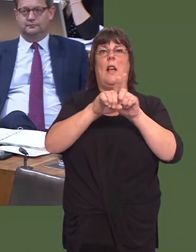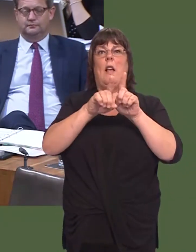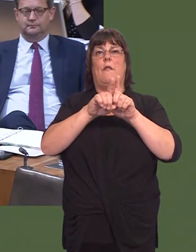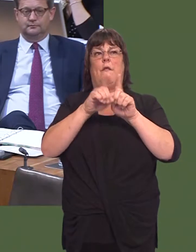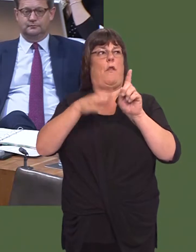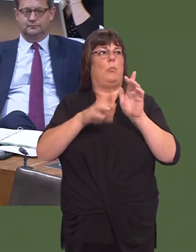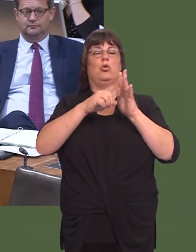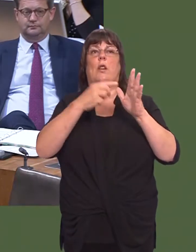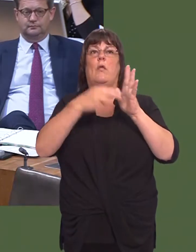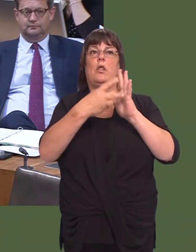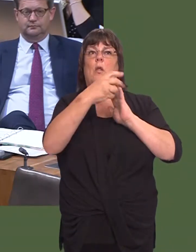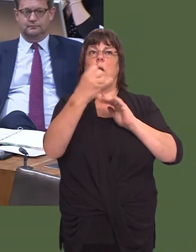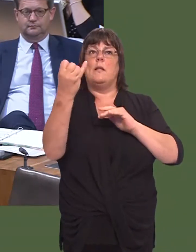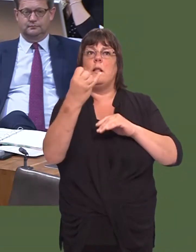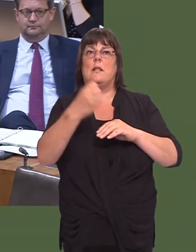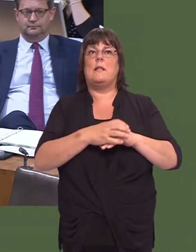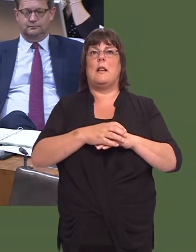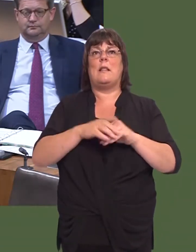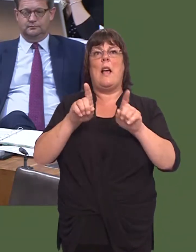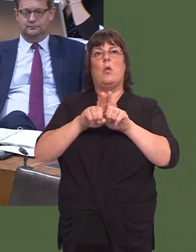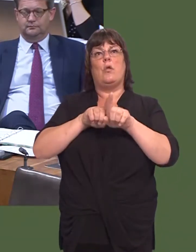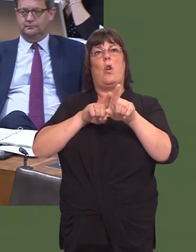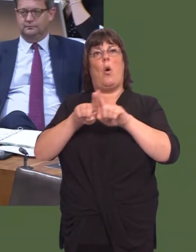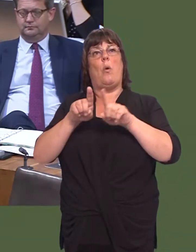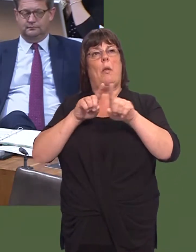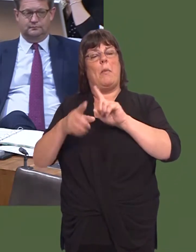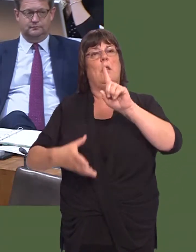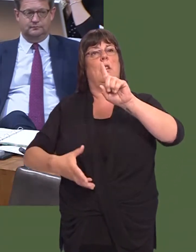since January 2016, and 98.6 per cent for the 31-day target.